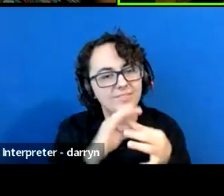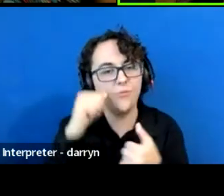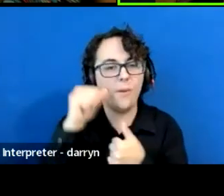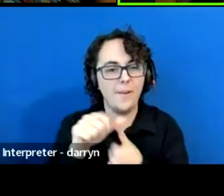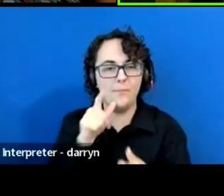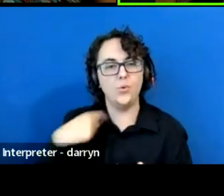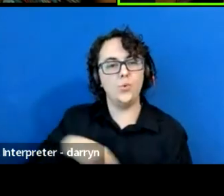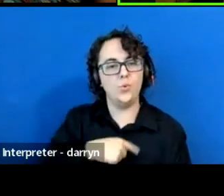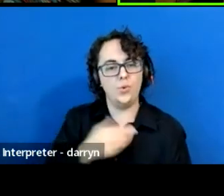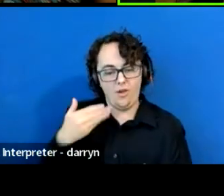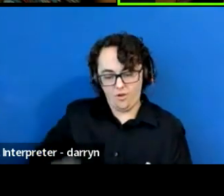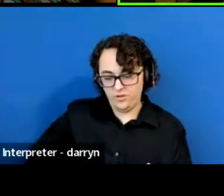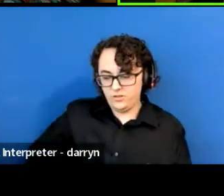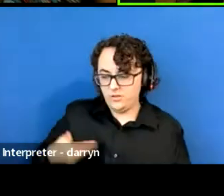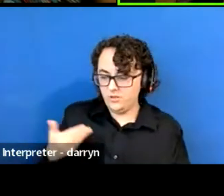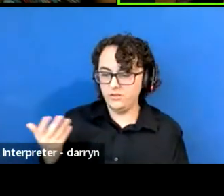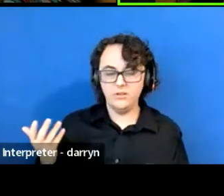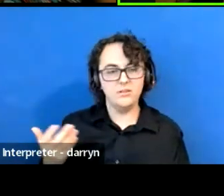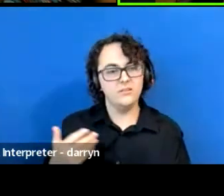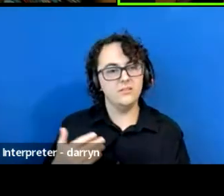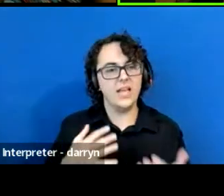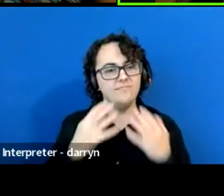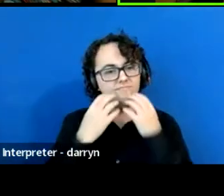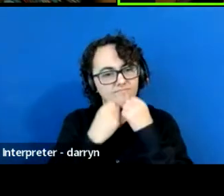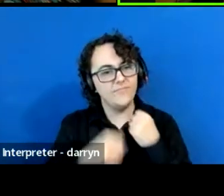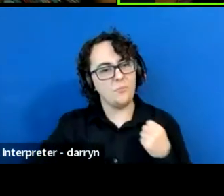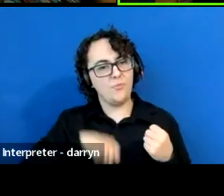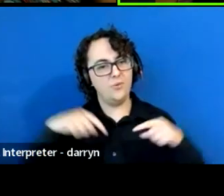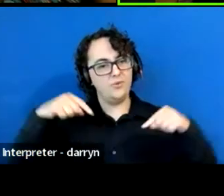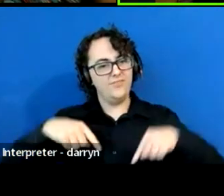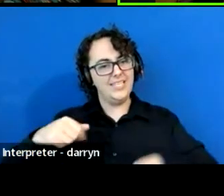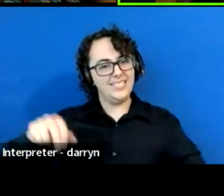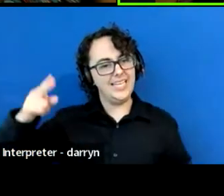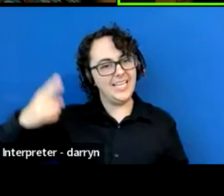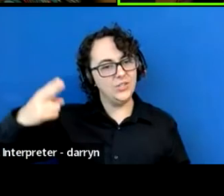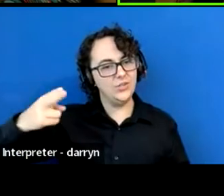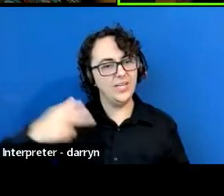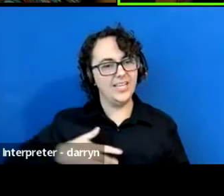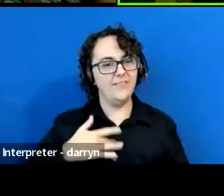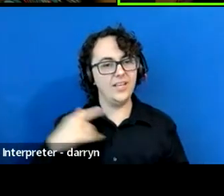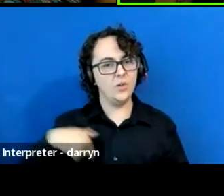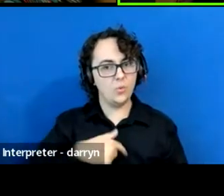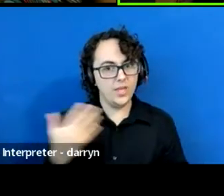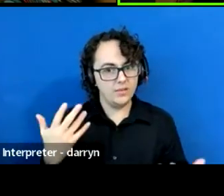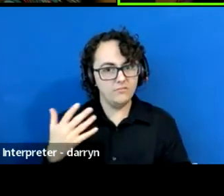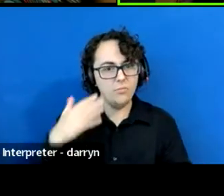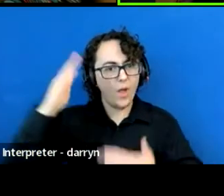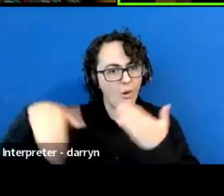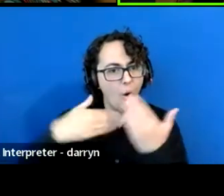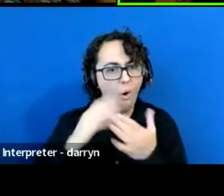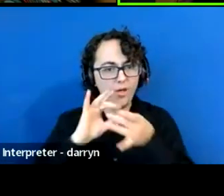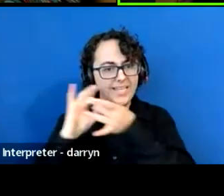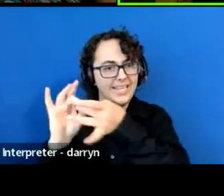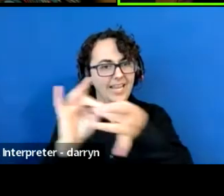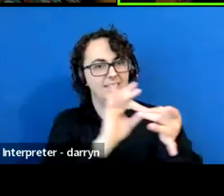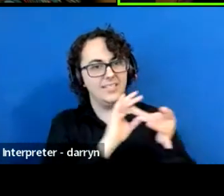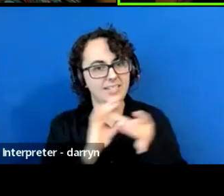And because I feel dizzy, I feel we all connected. We all belong to this nature.